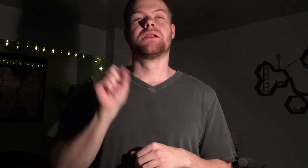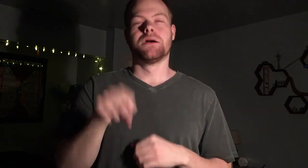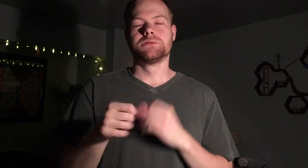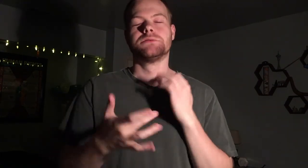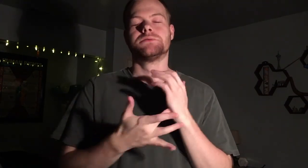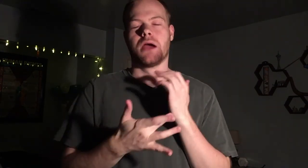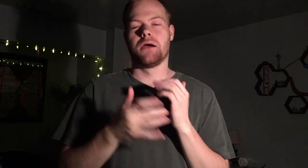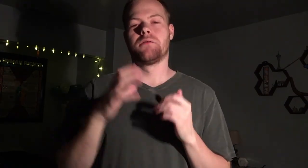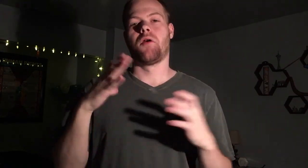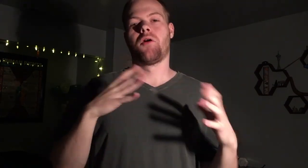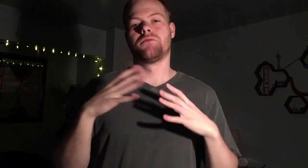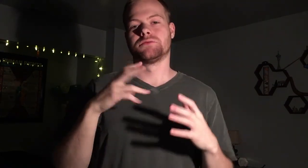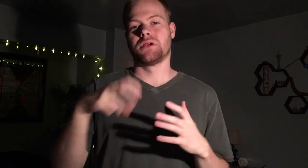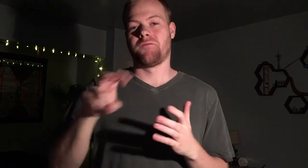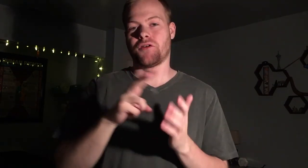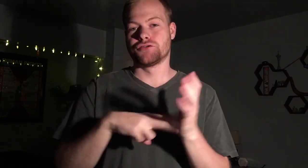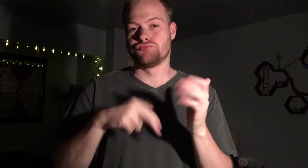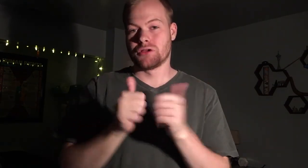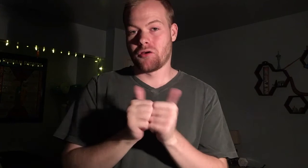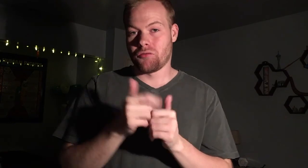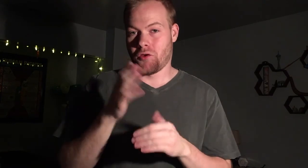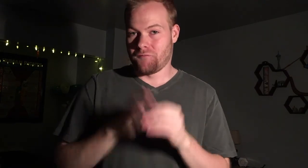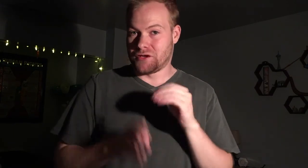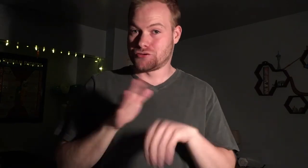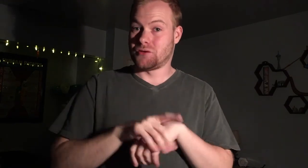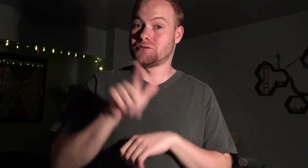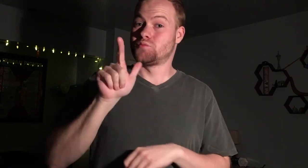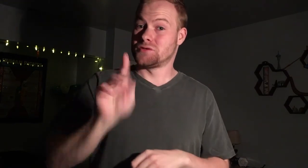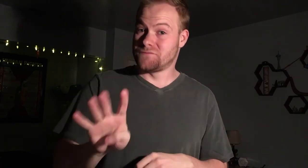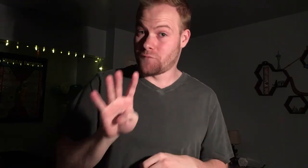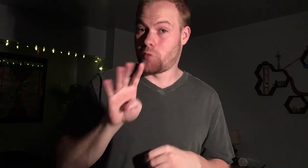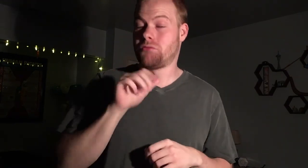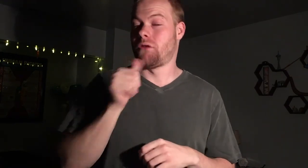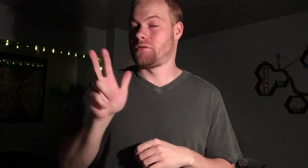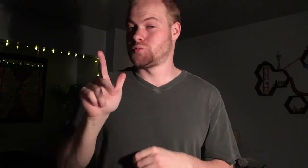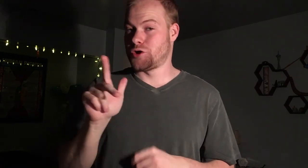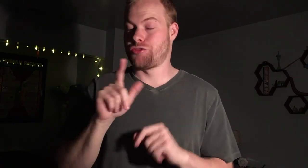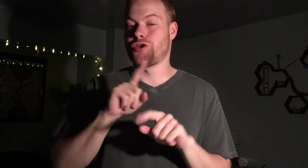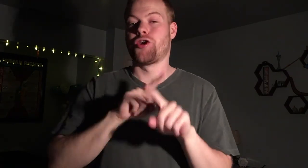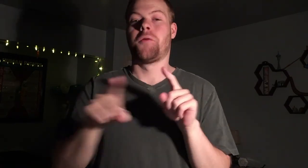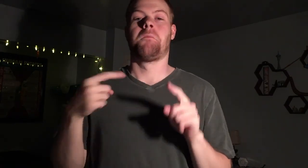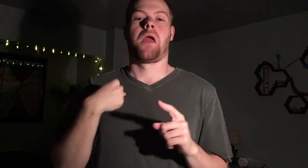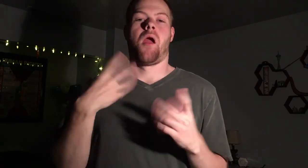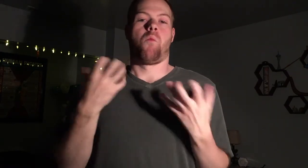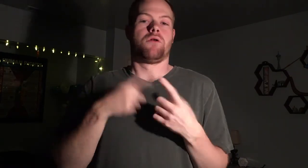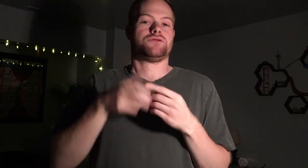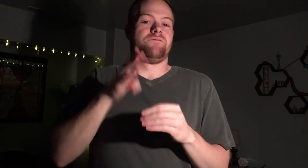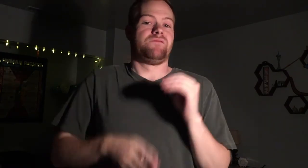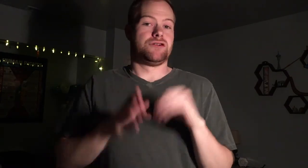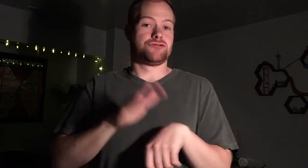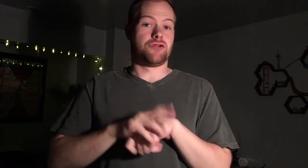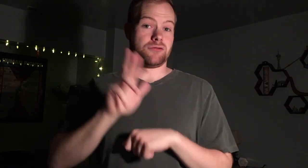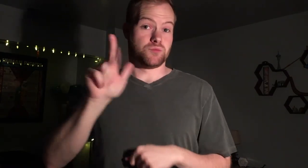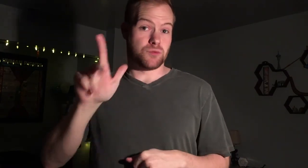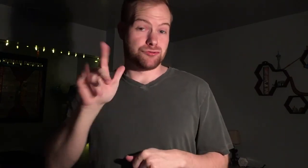Yes, technically the Holiday Adventure-a-thon ends on the 24th, not the 23rd, but I wanted to finish on the 23rd.